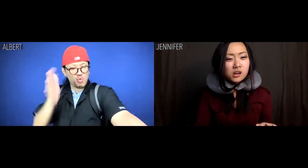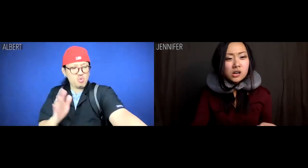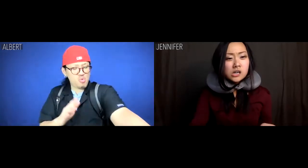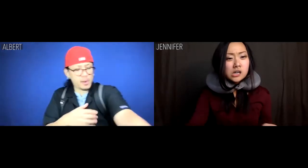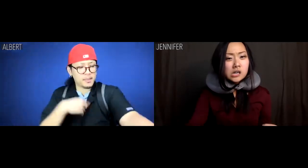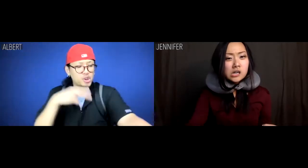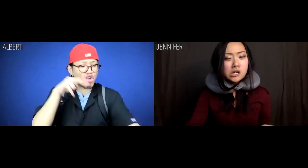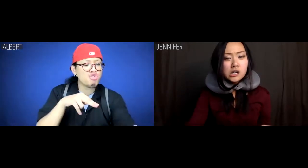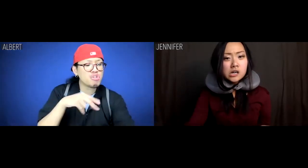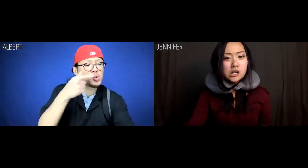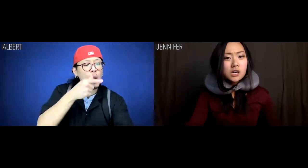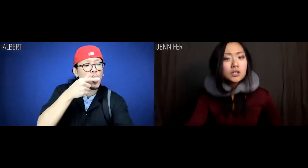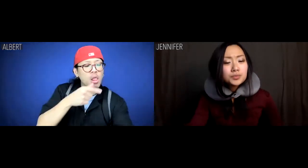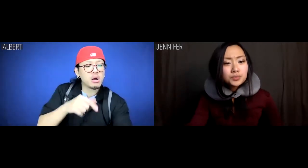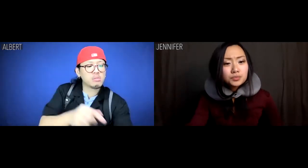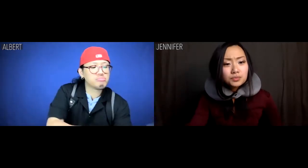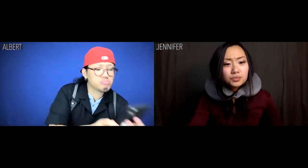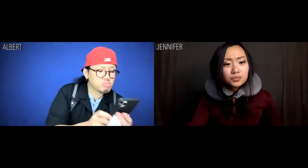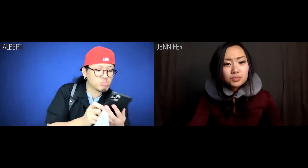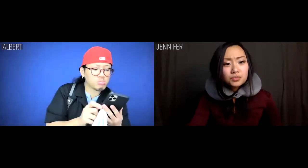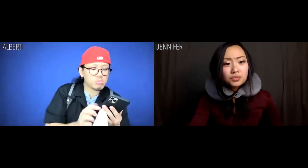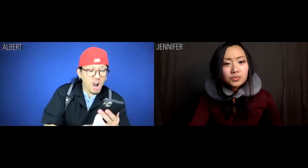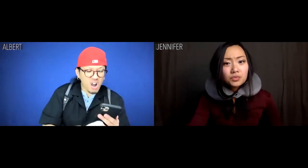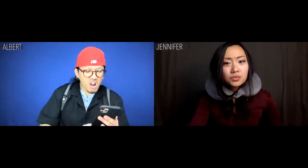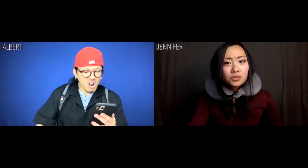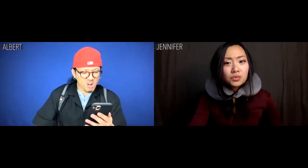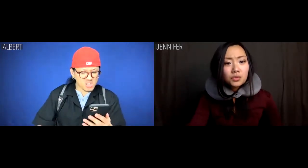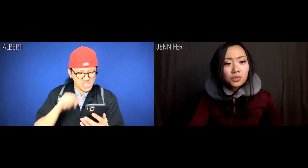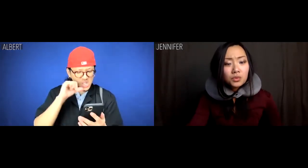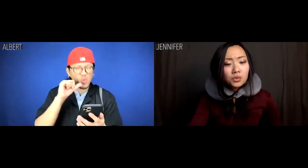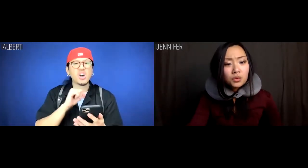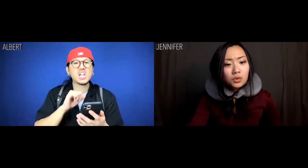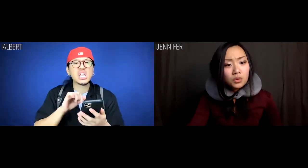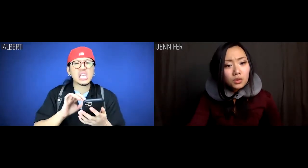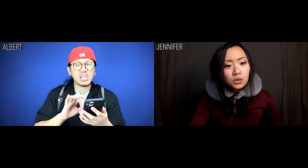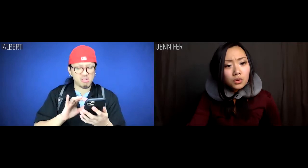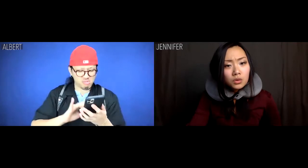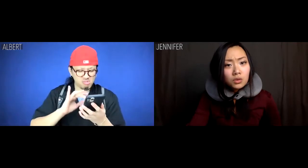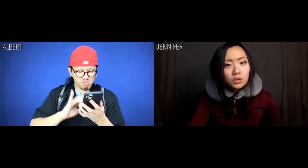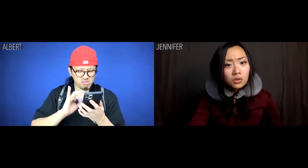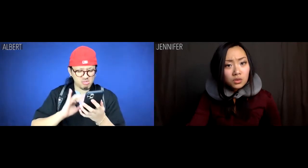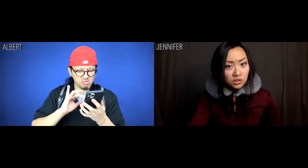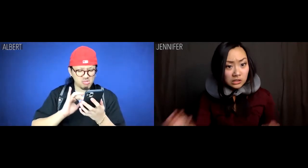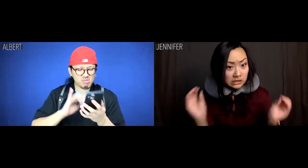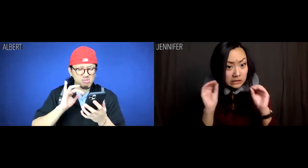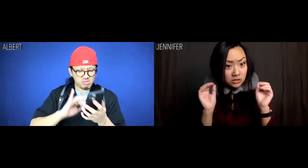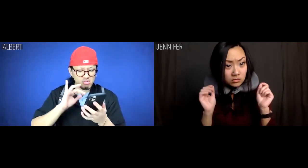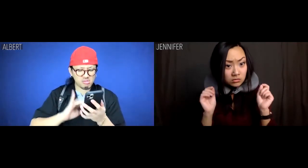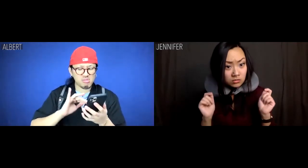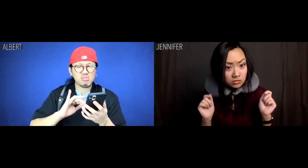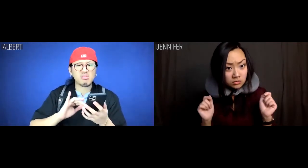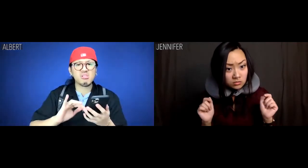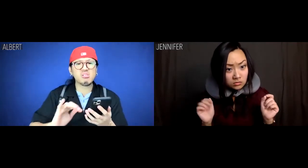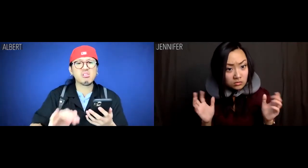Albert: I don't know. I tried Googling it on my phone, but there's nothing.